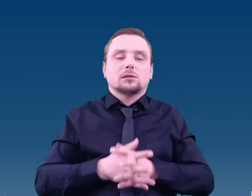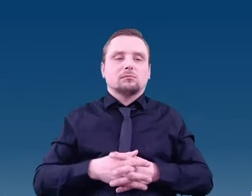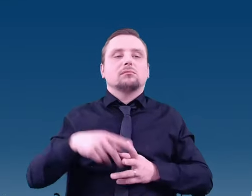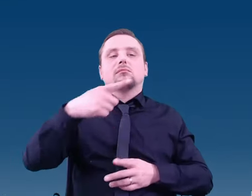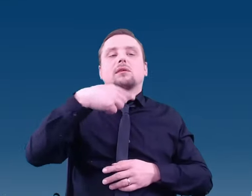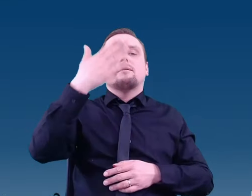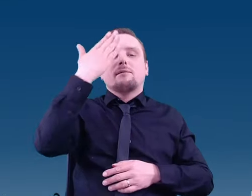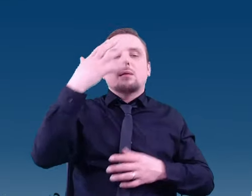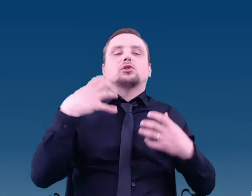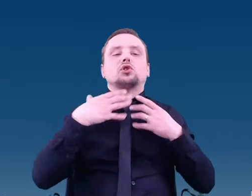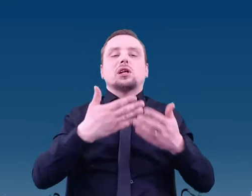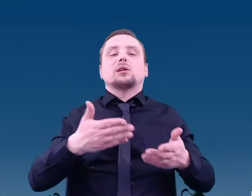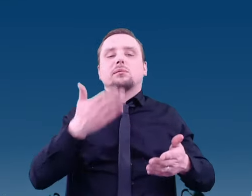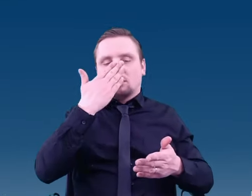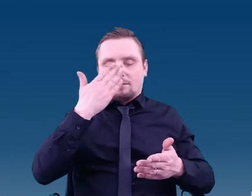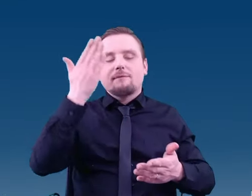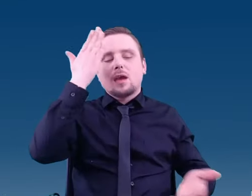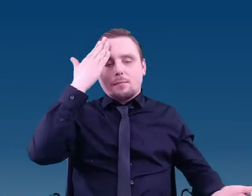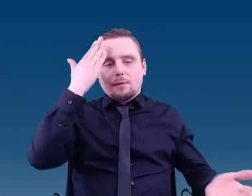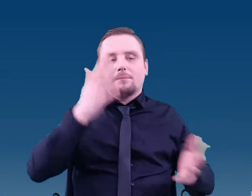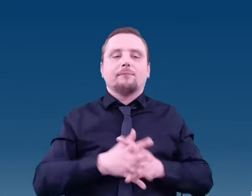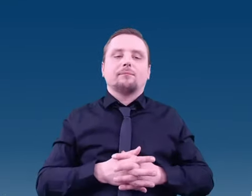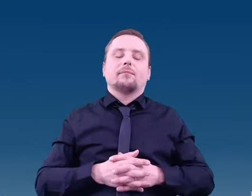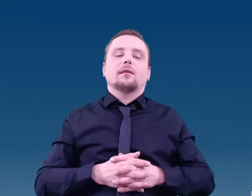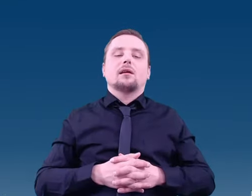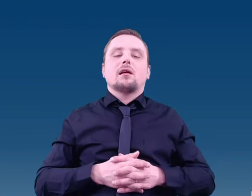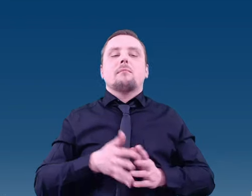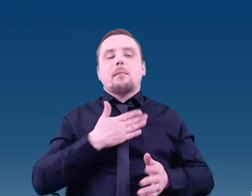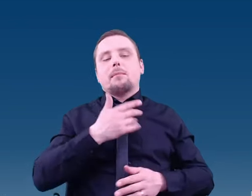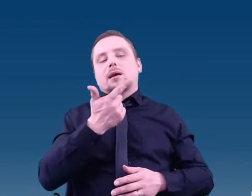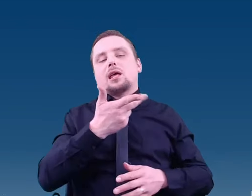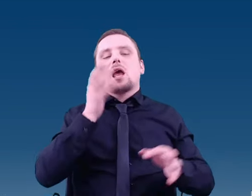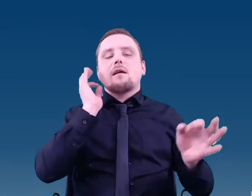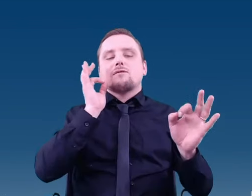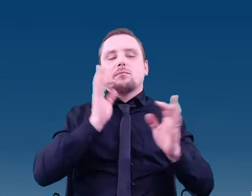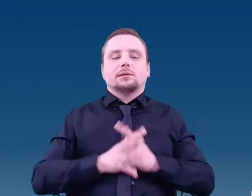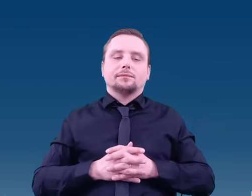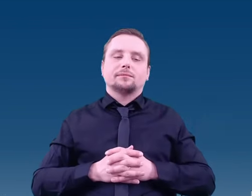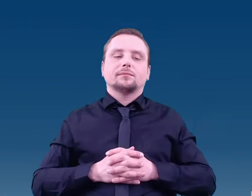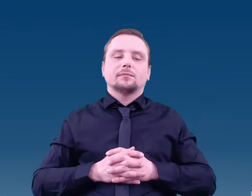In this image, we can see various ways of how to detect life on Earth.